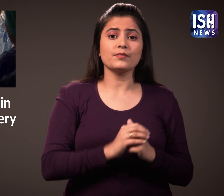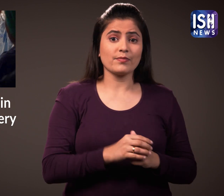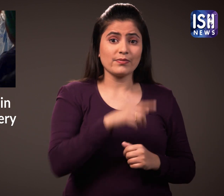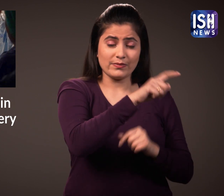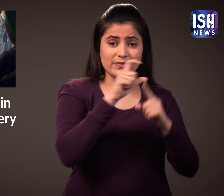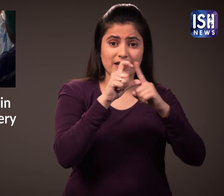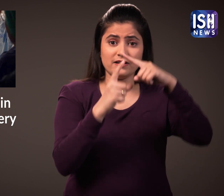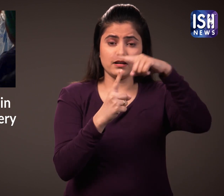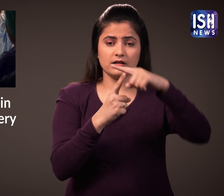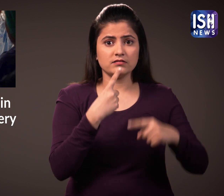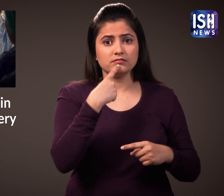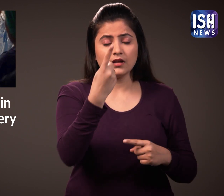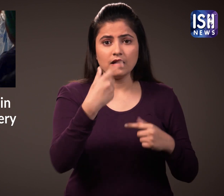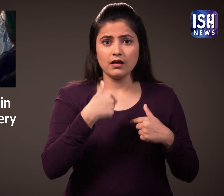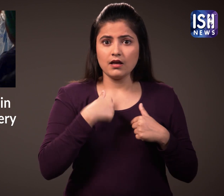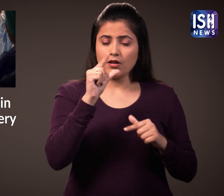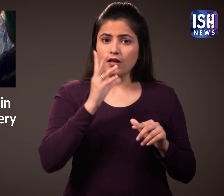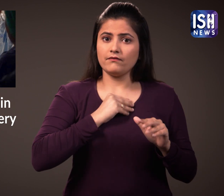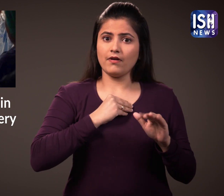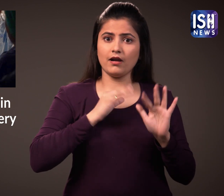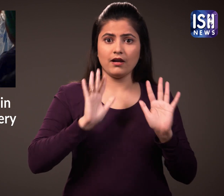Turner was very afraid.